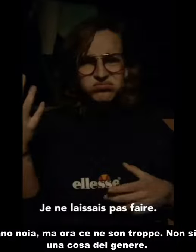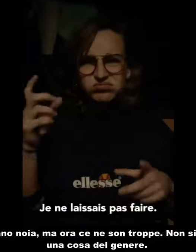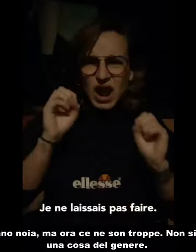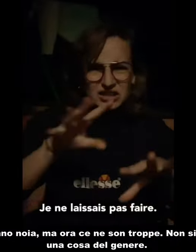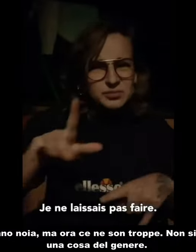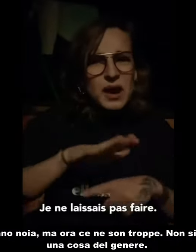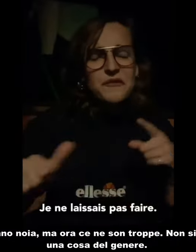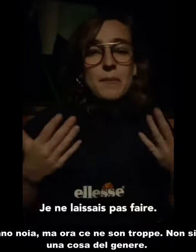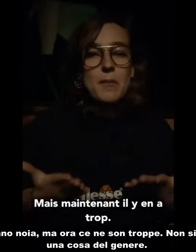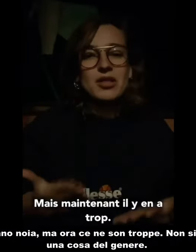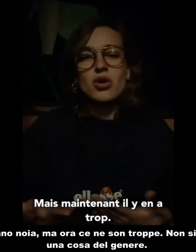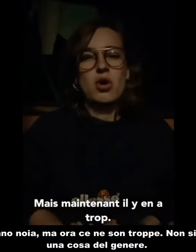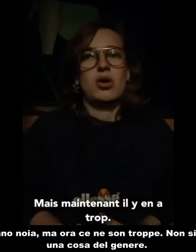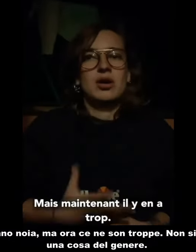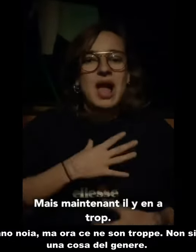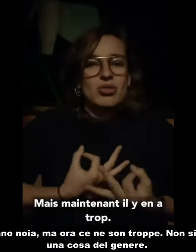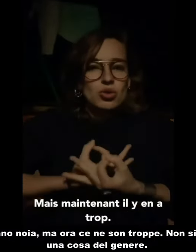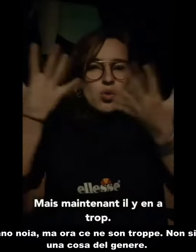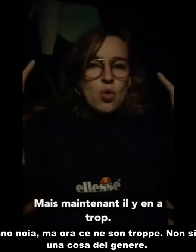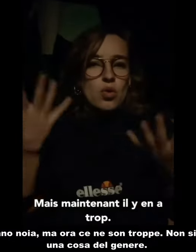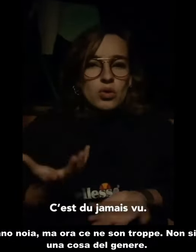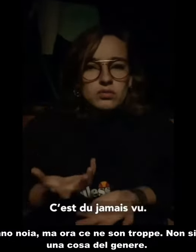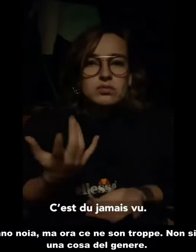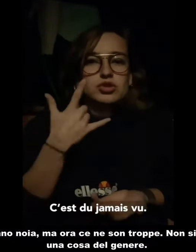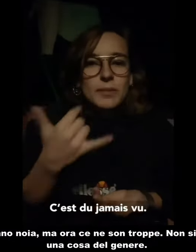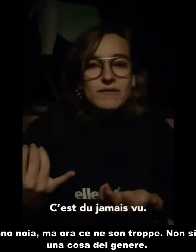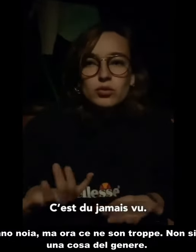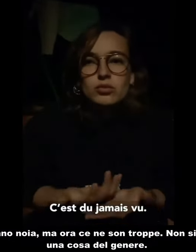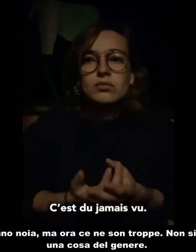It didn't bother me, but now They're too much. I've never seen anything like this